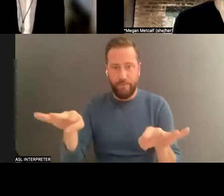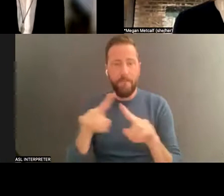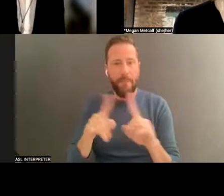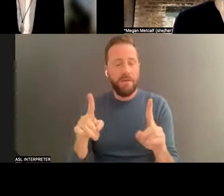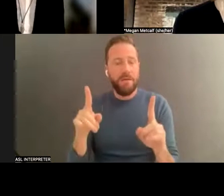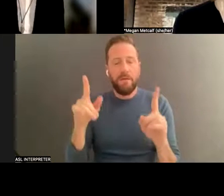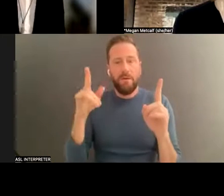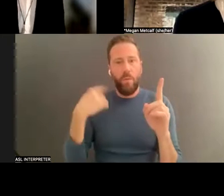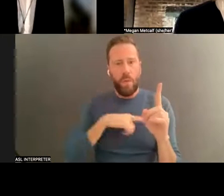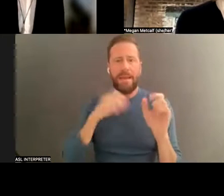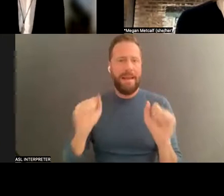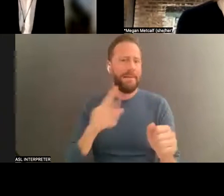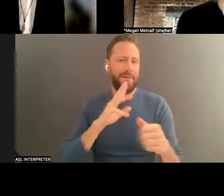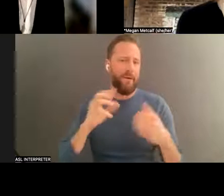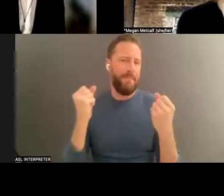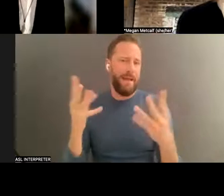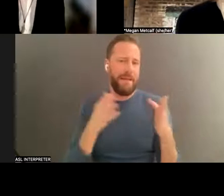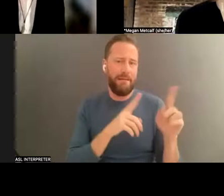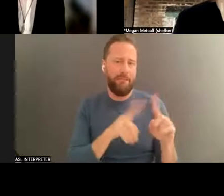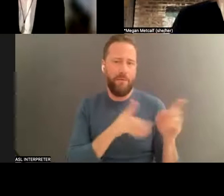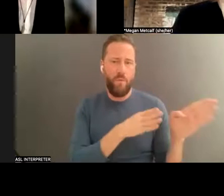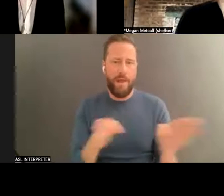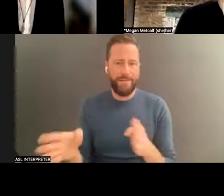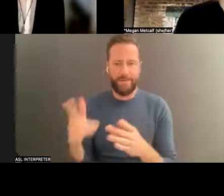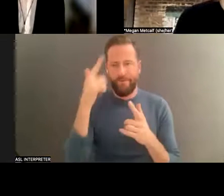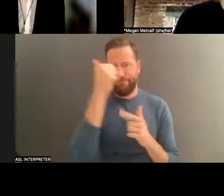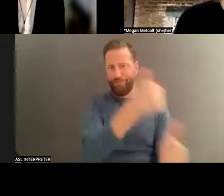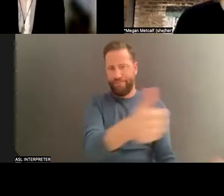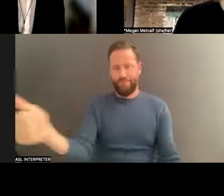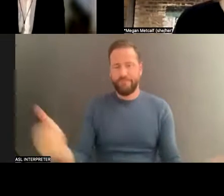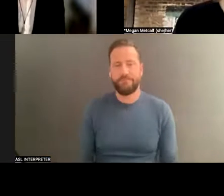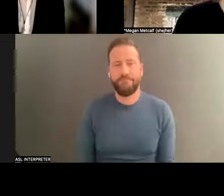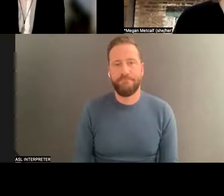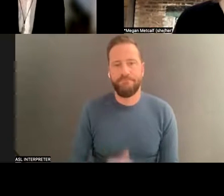. So I'll pass it on